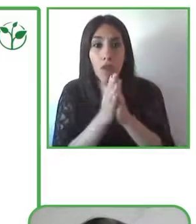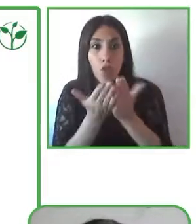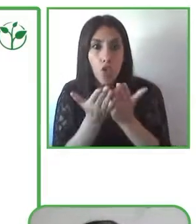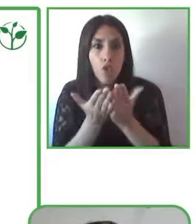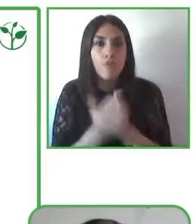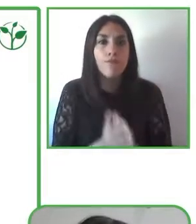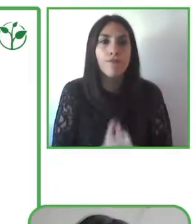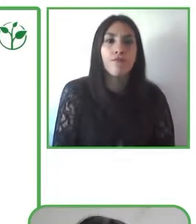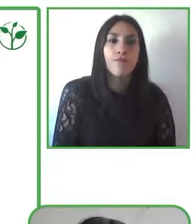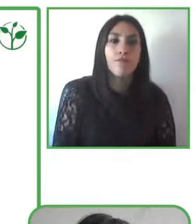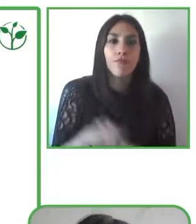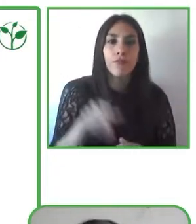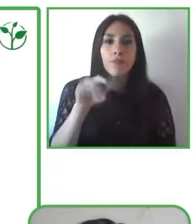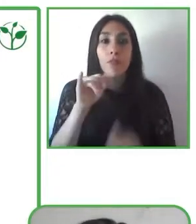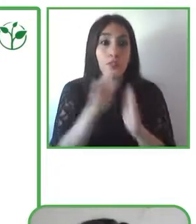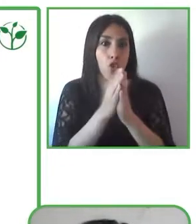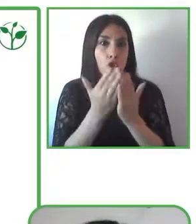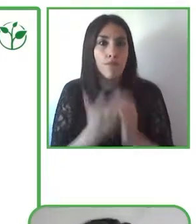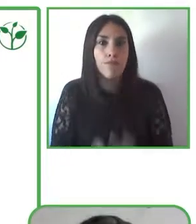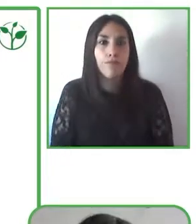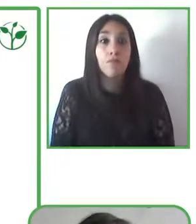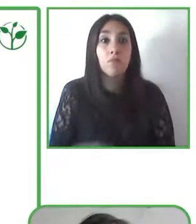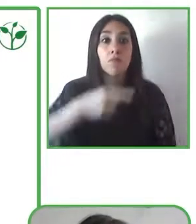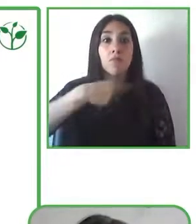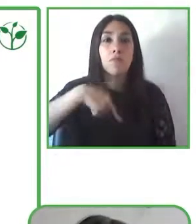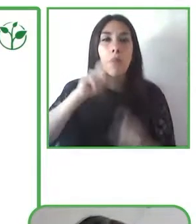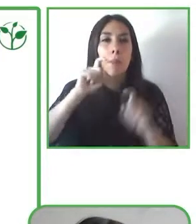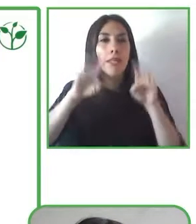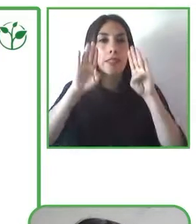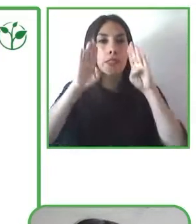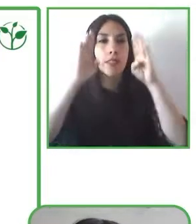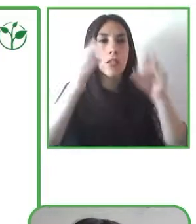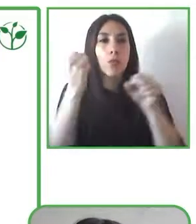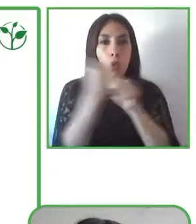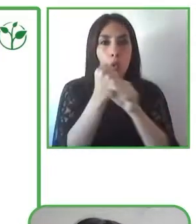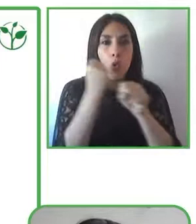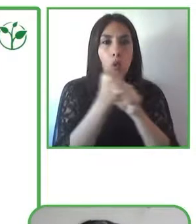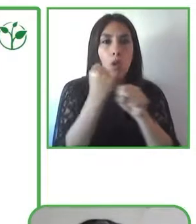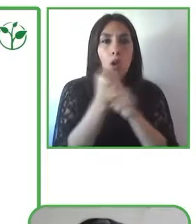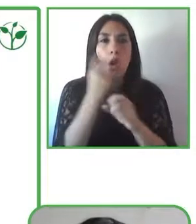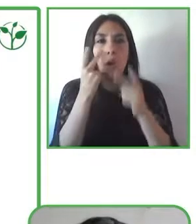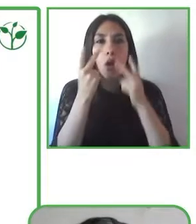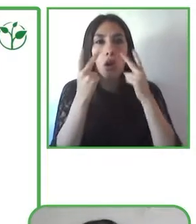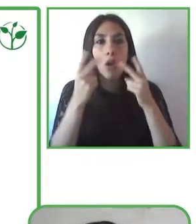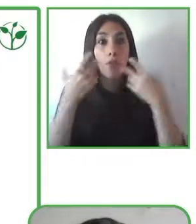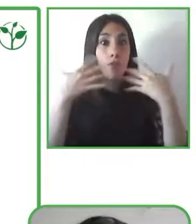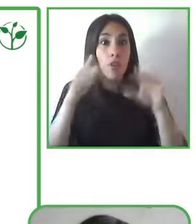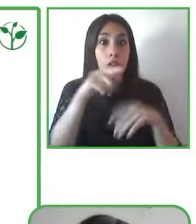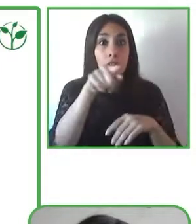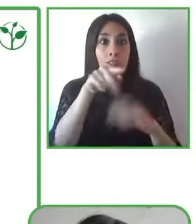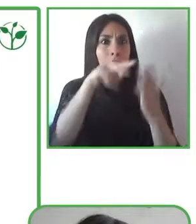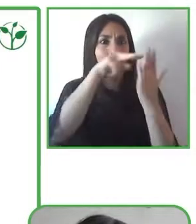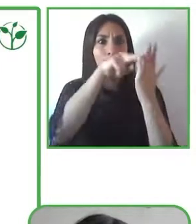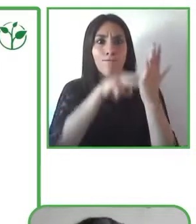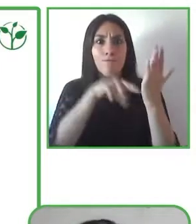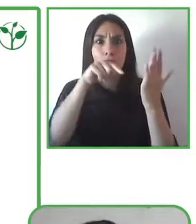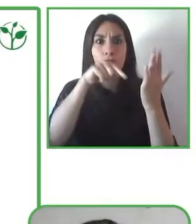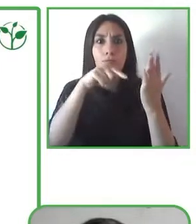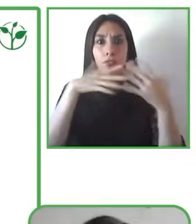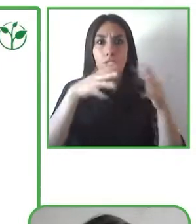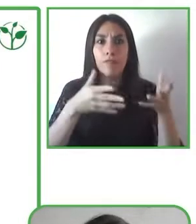we get them involved for the beginning, because